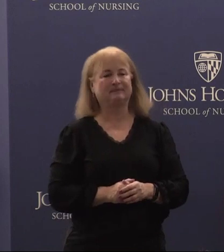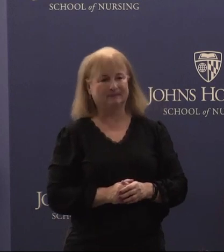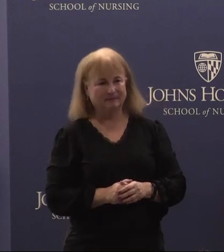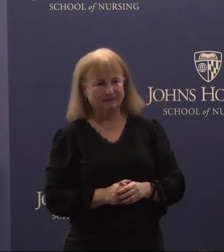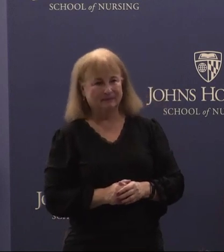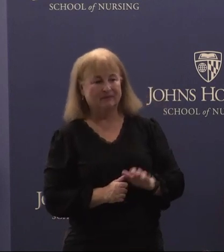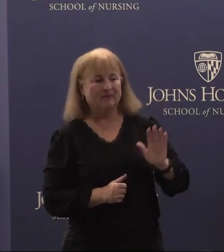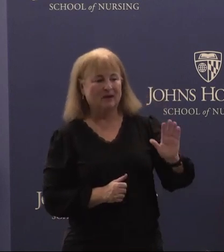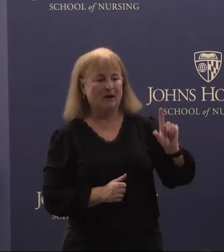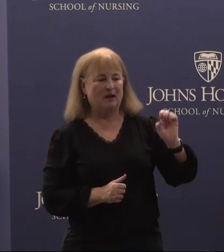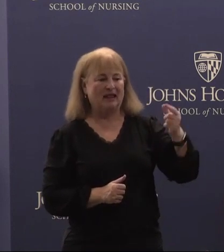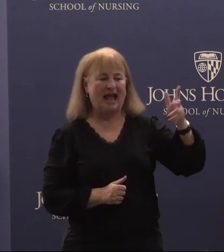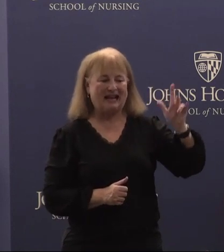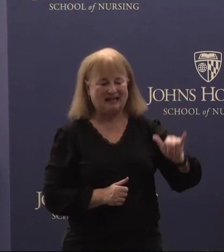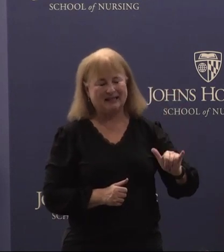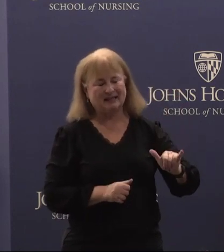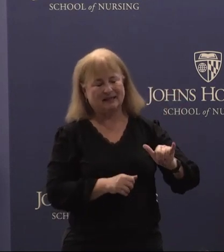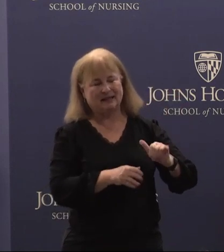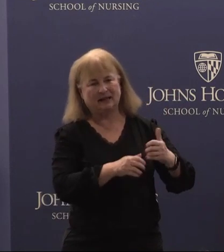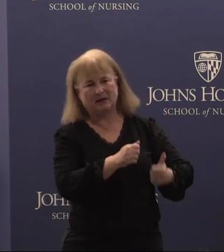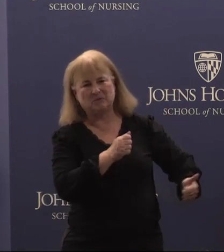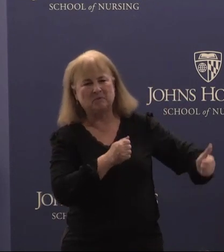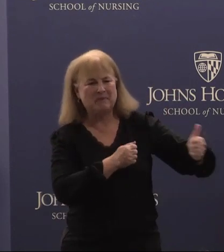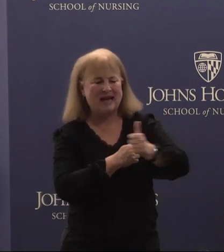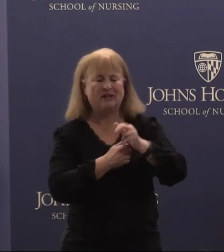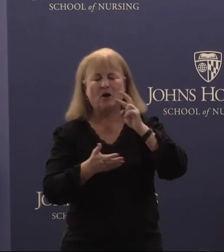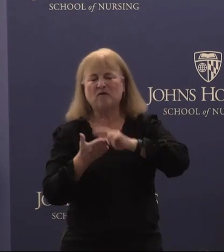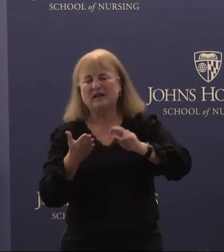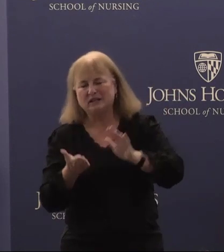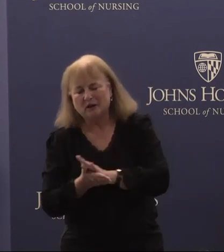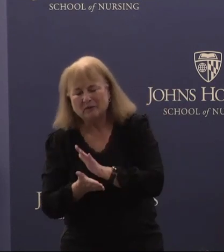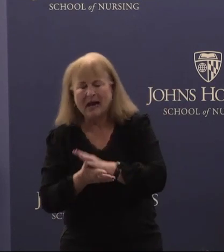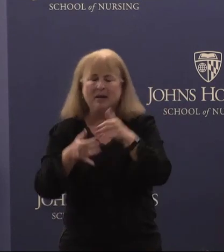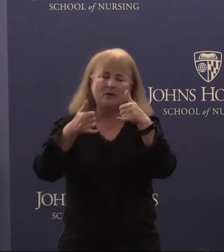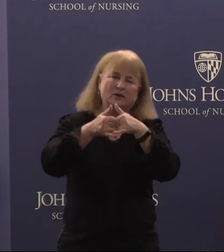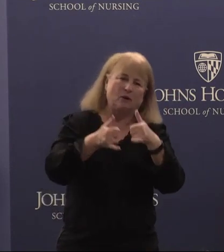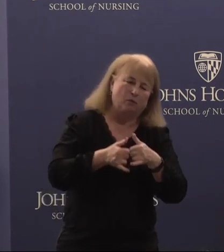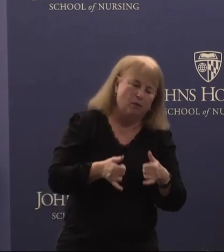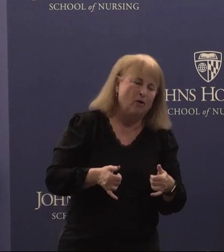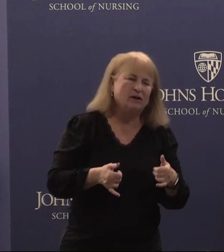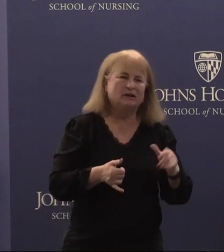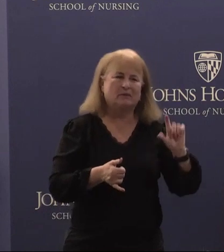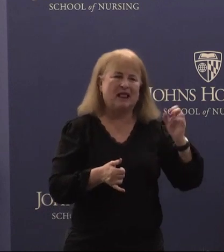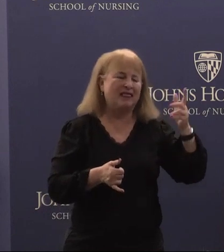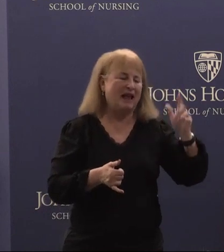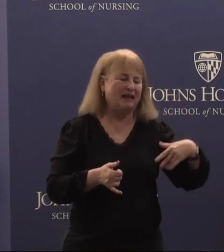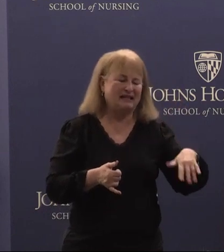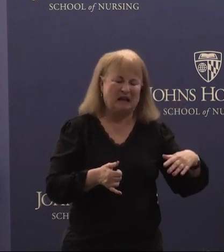Her legacy transcends her research papers and awards and ultimately she will be measured by